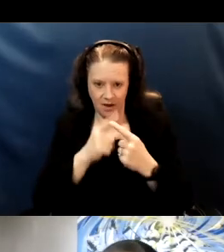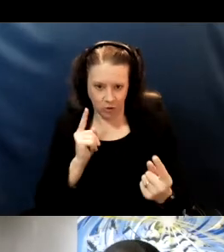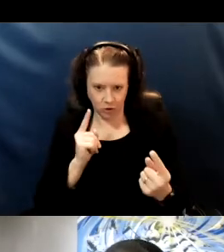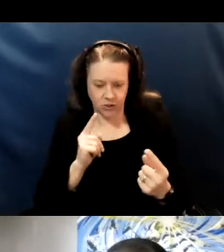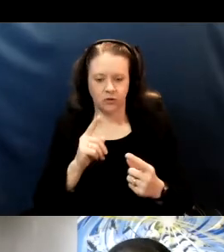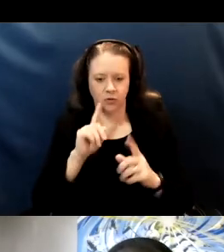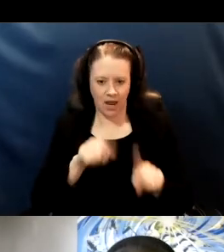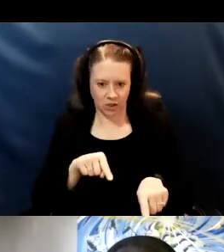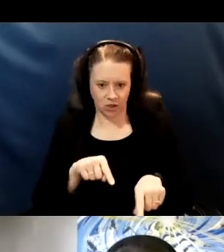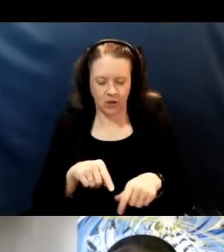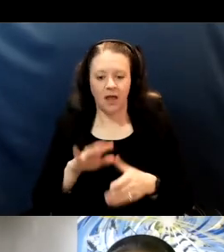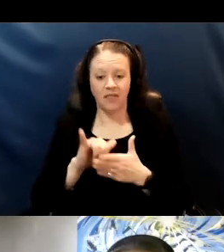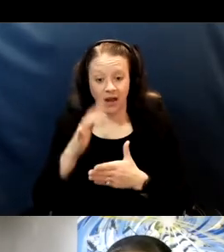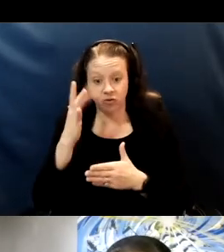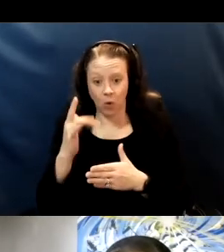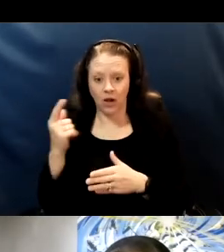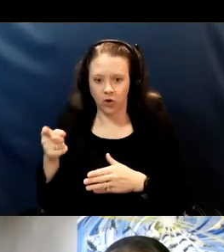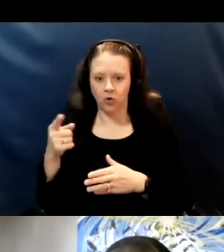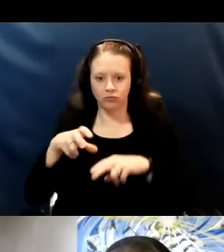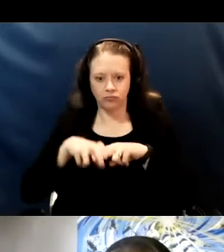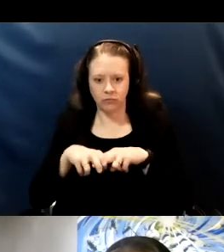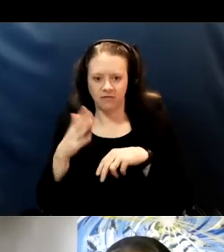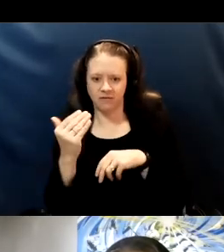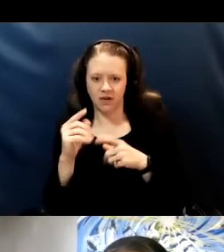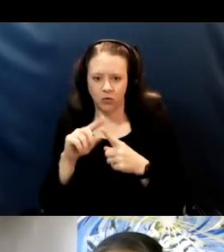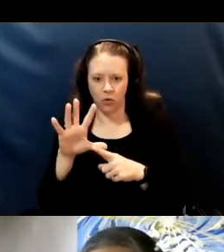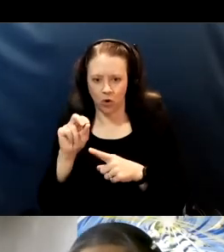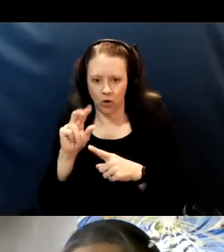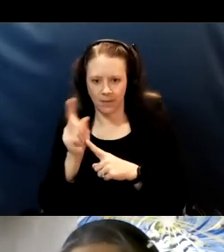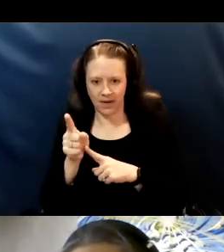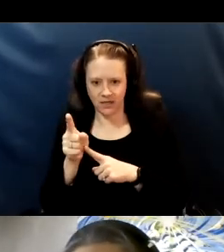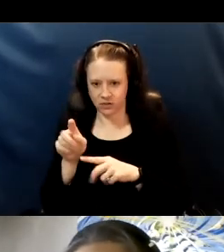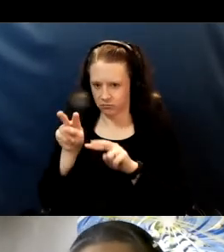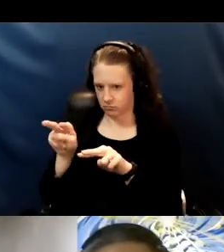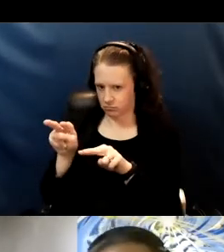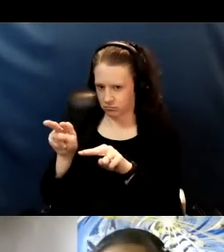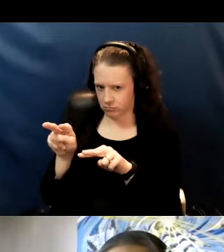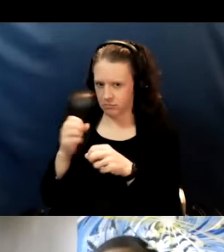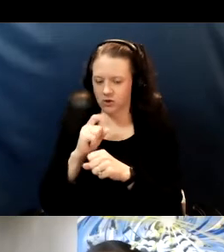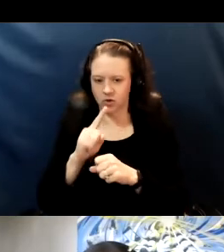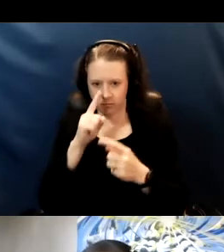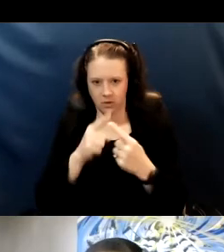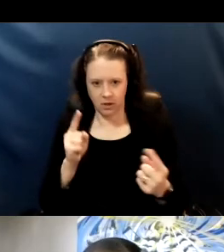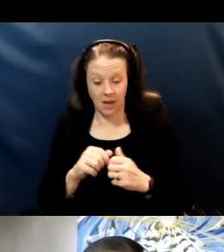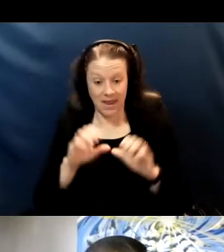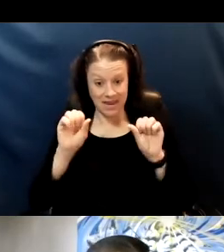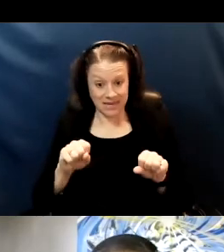for 15 to 30 minutes after receiving the vaccine. Can the vaccine give you COVID? No, there is no live virus in it.